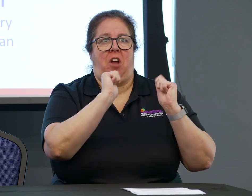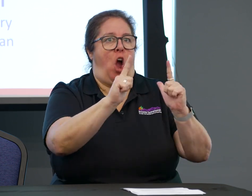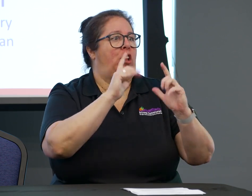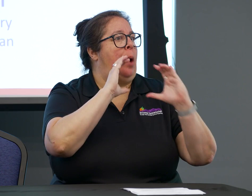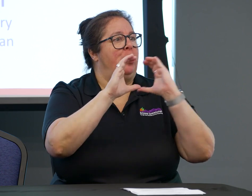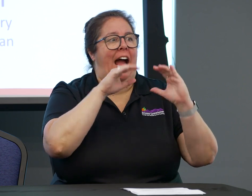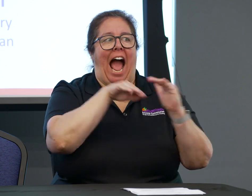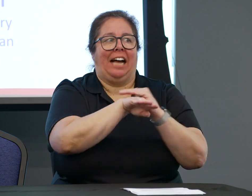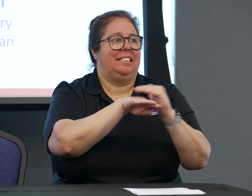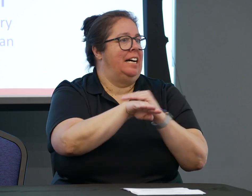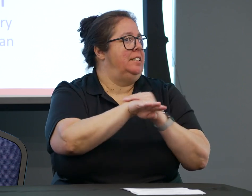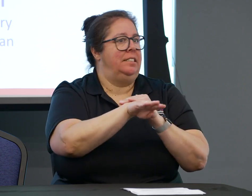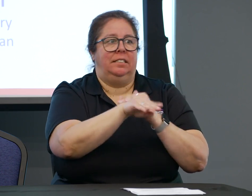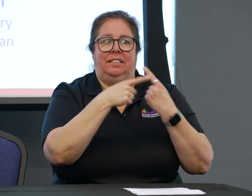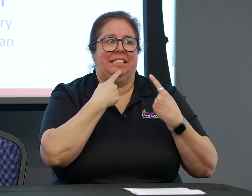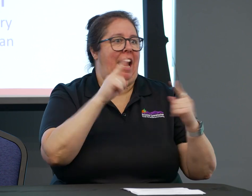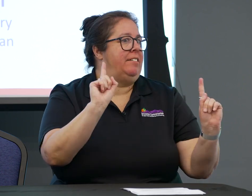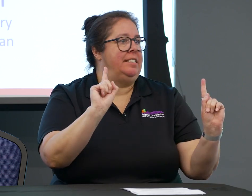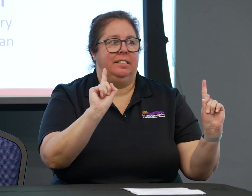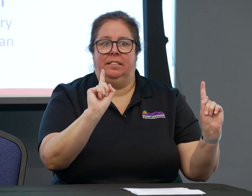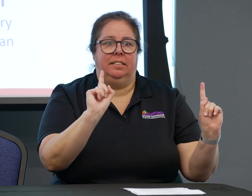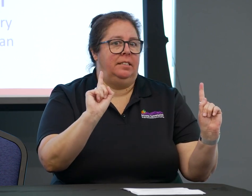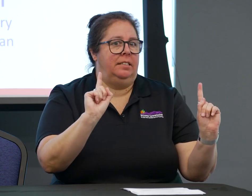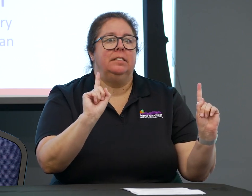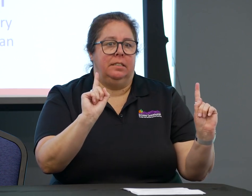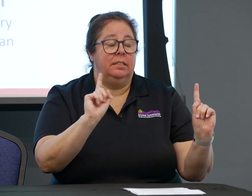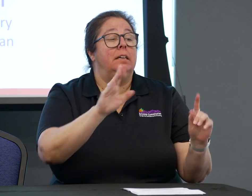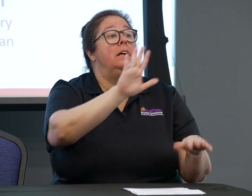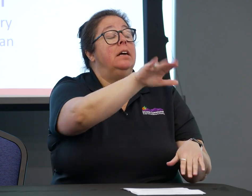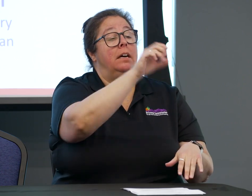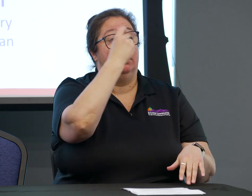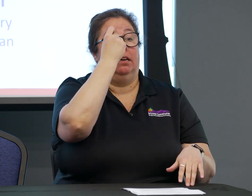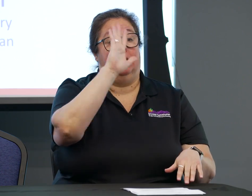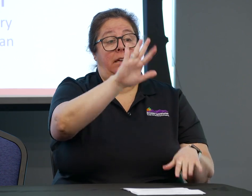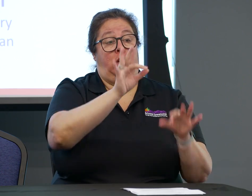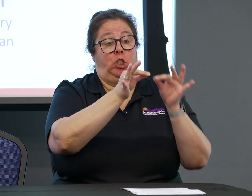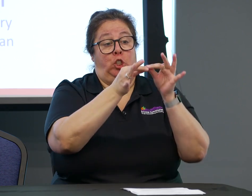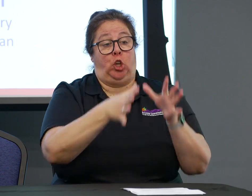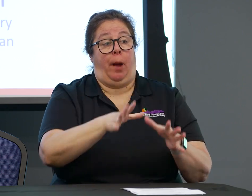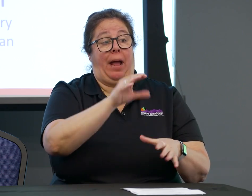Ensuring that all communication is accessible and that it's effective for the patient's needs.